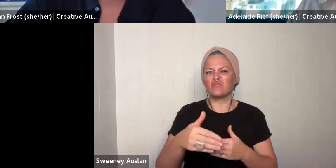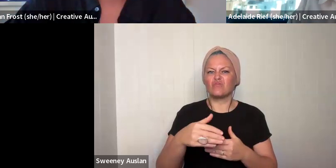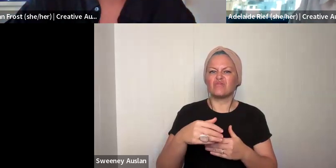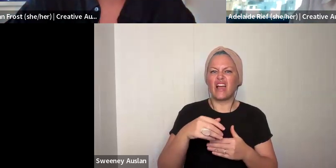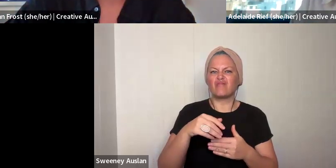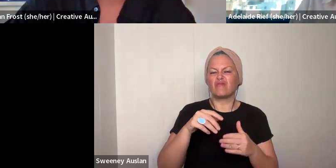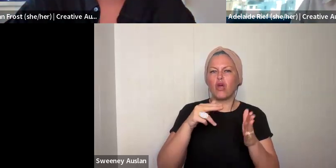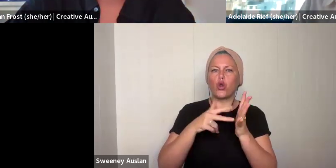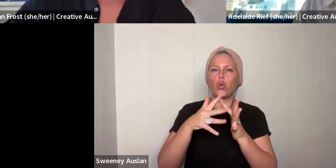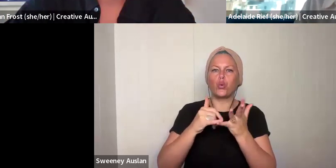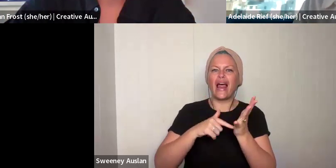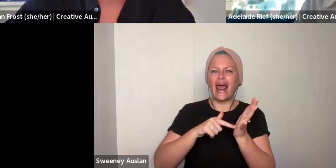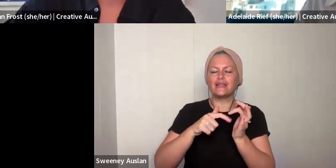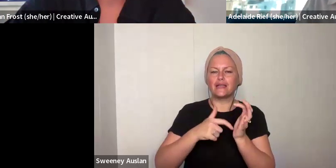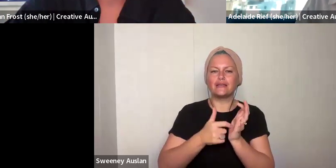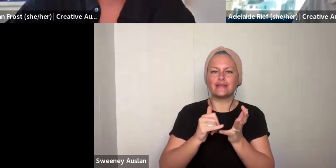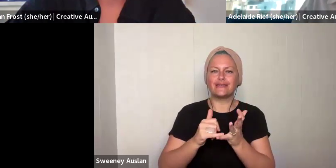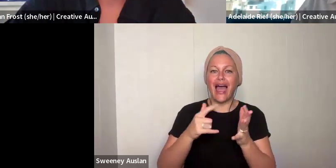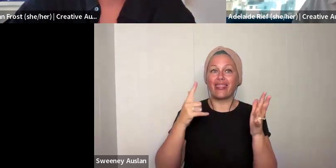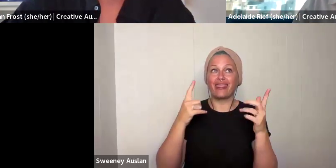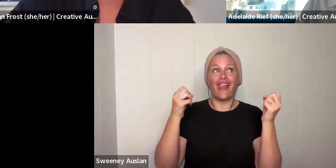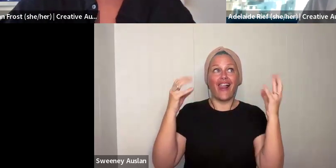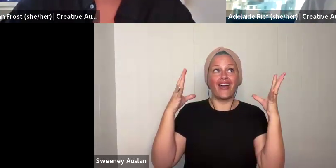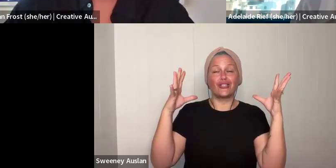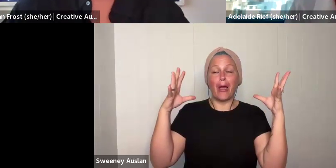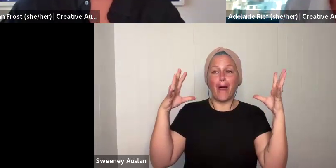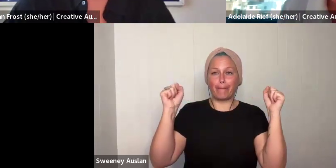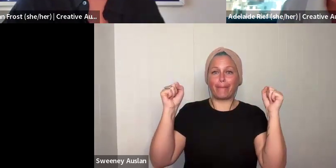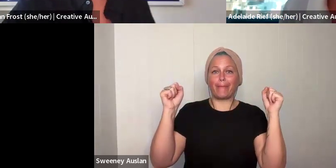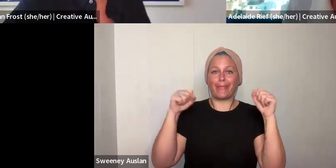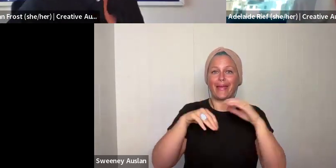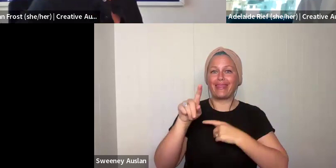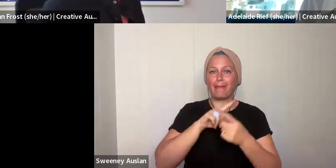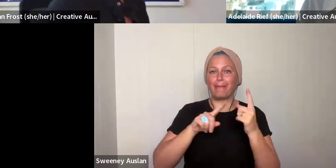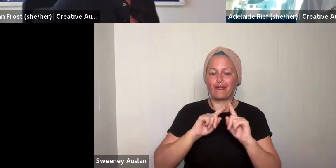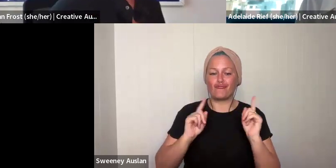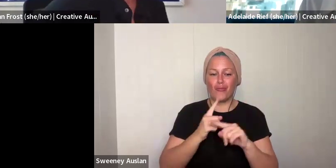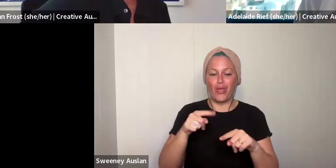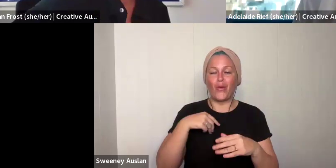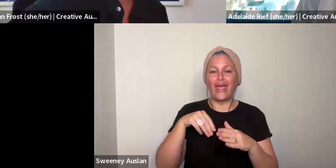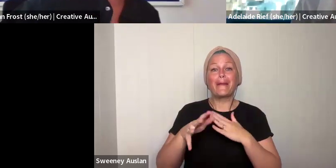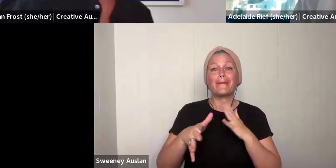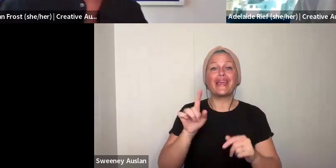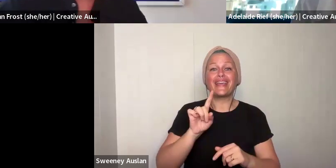chat now. The newsletter will have any final updates about the program and support available. Including, we are